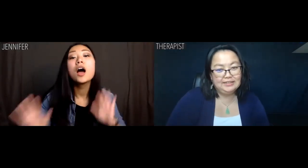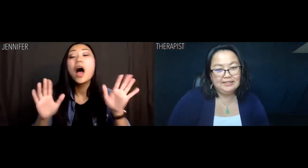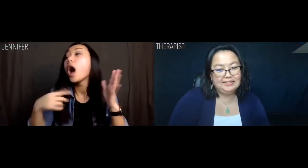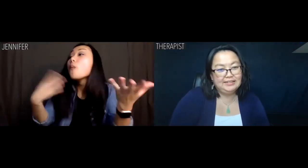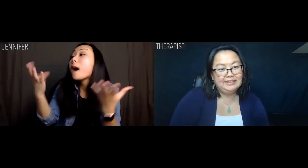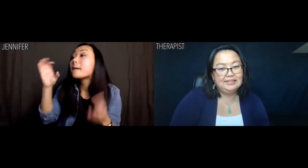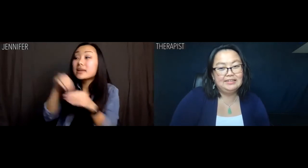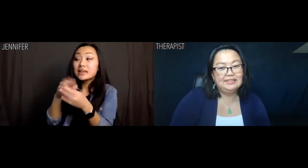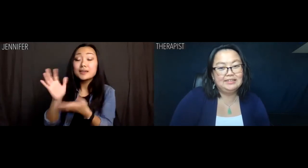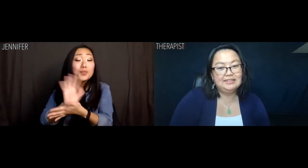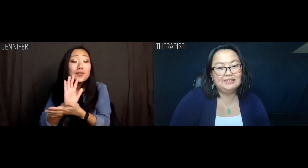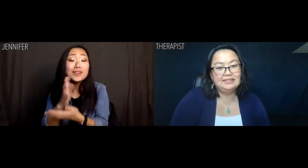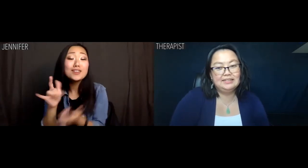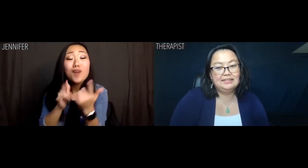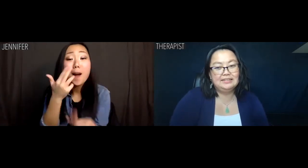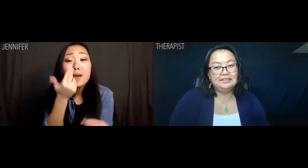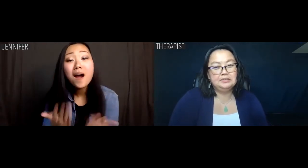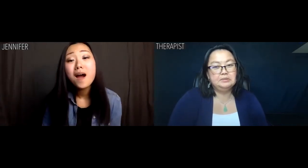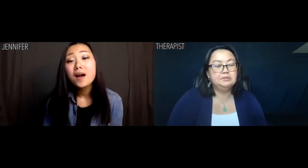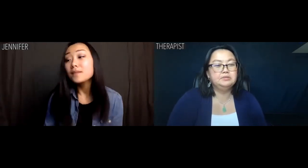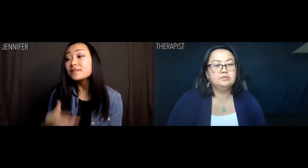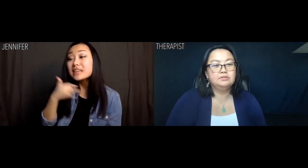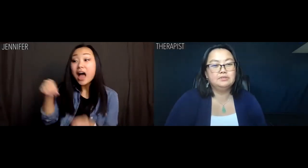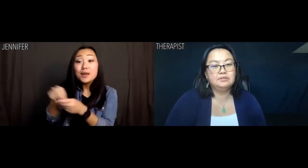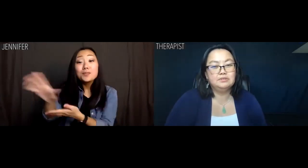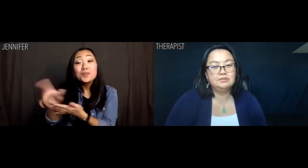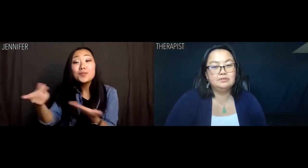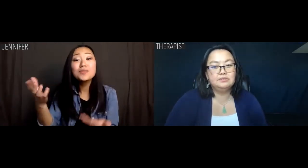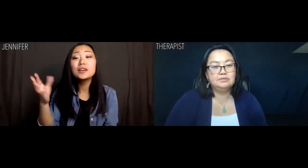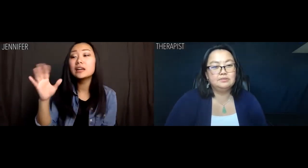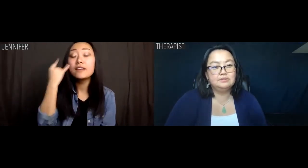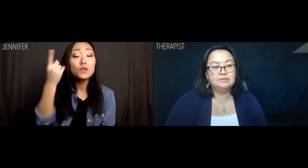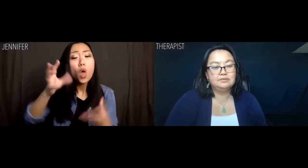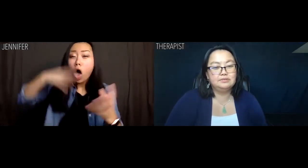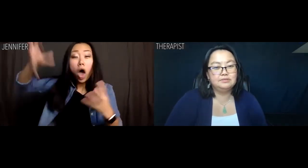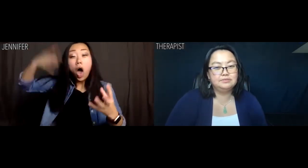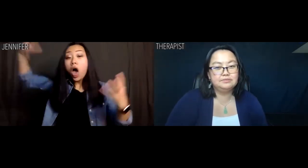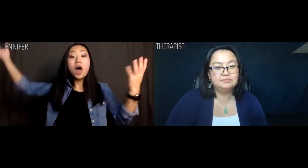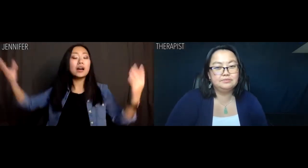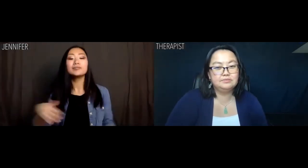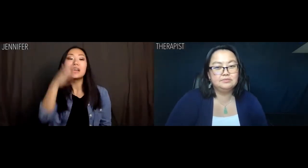Jennifer: I just want to be in a rom com. You know? I feel like in rom coms, if you're all wound up,